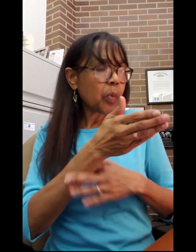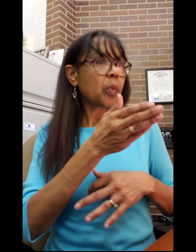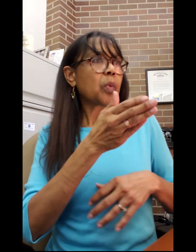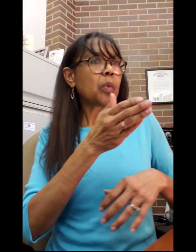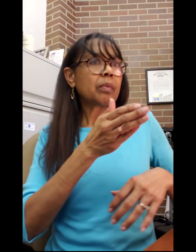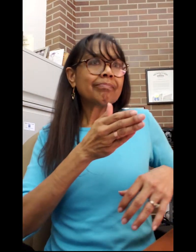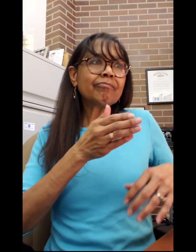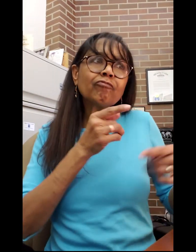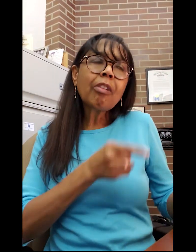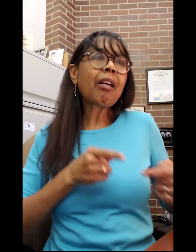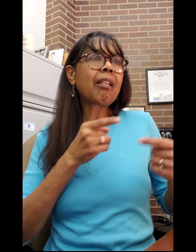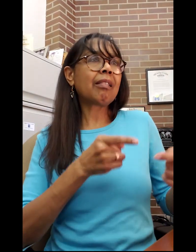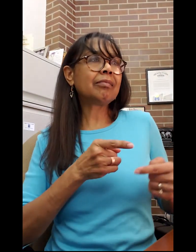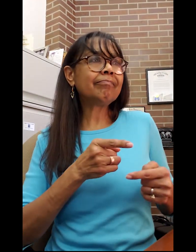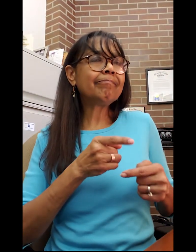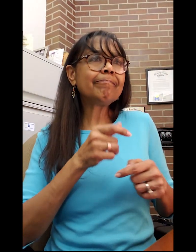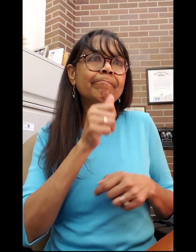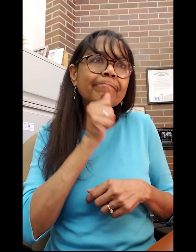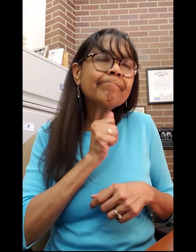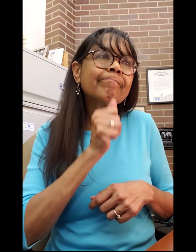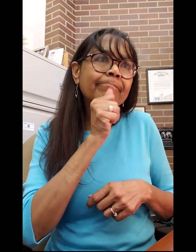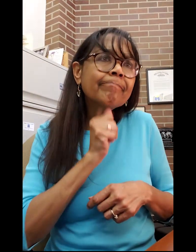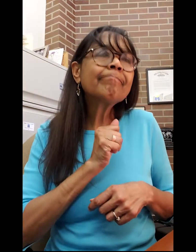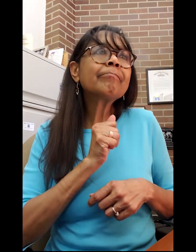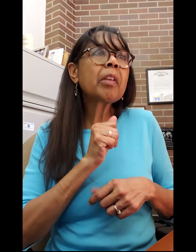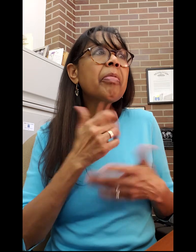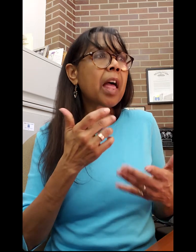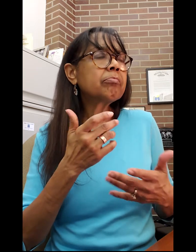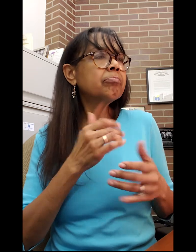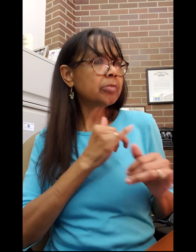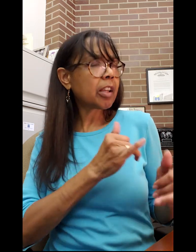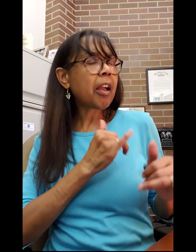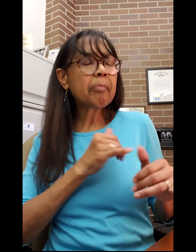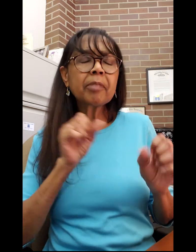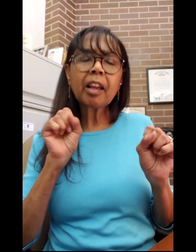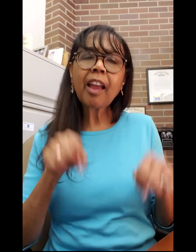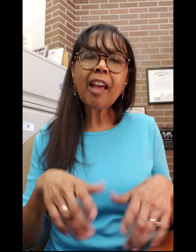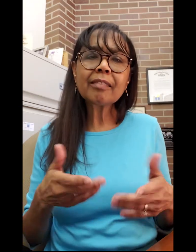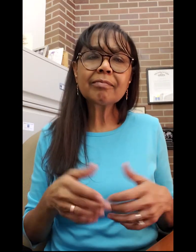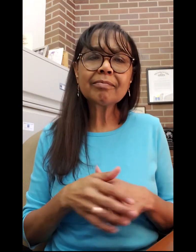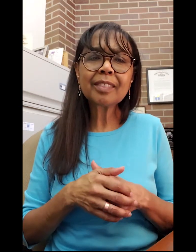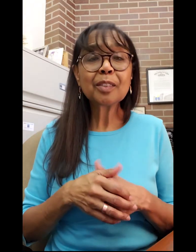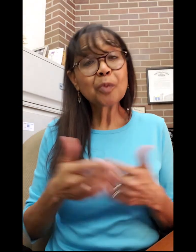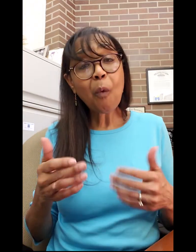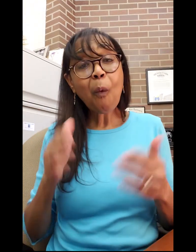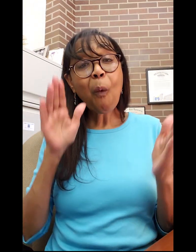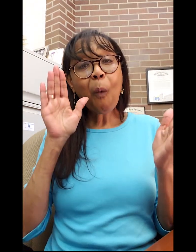hardships and became successful, that you can too.